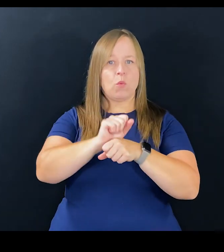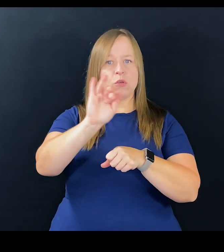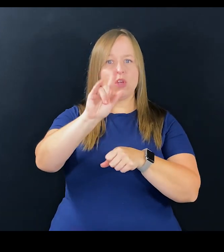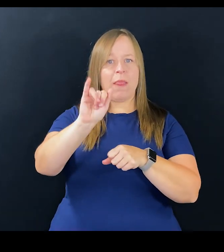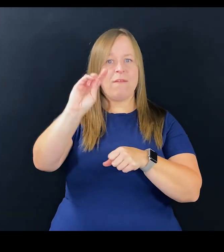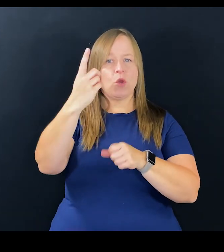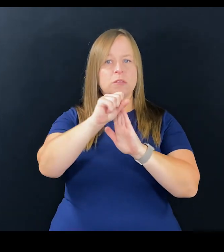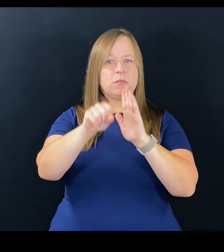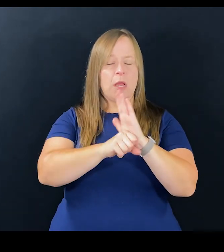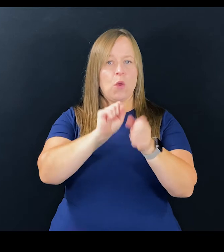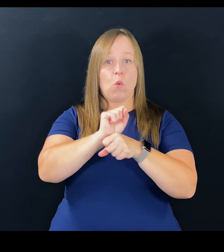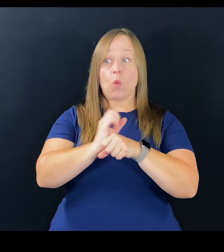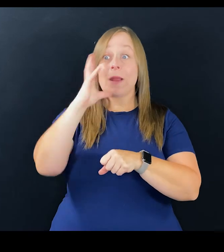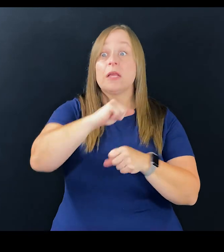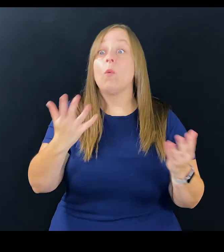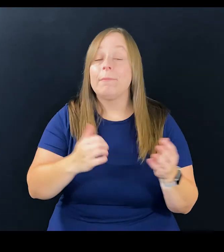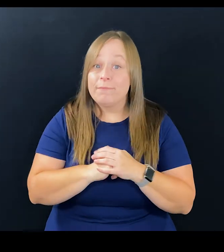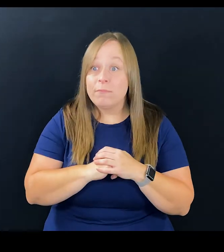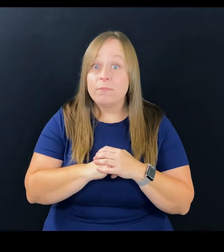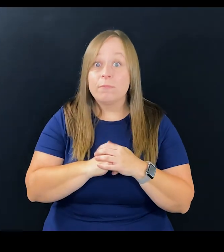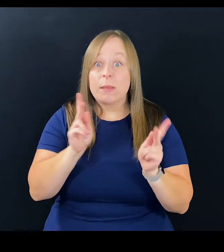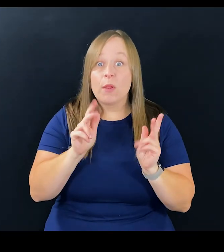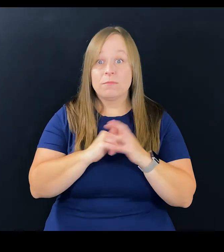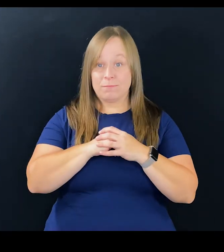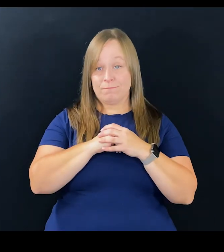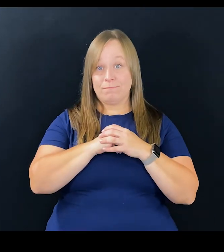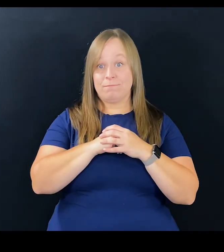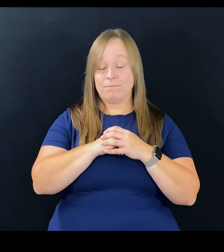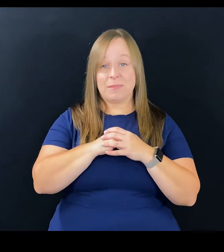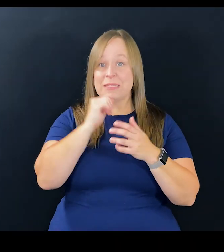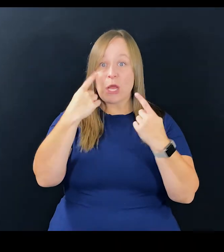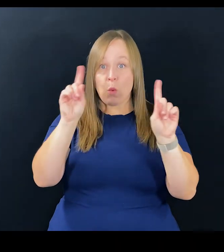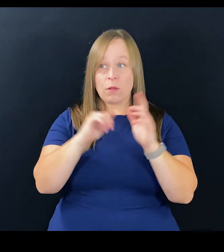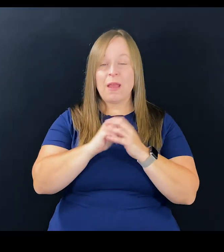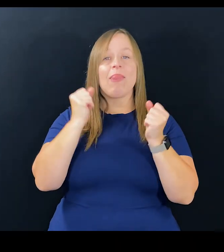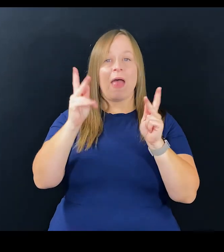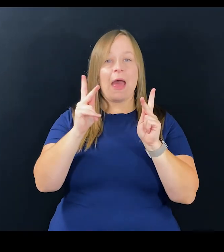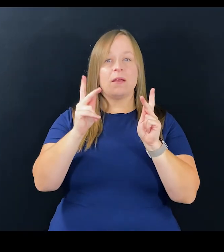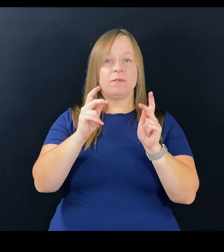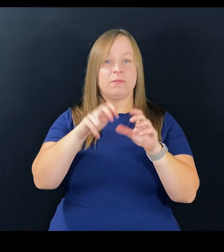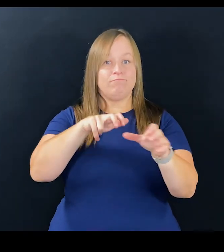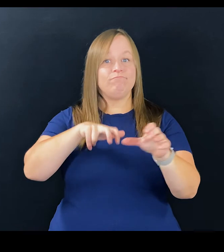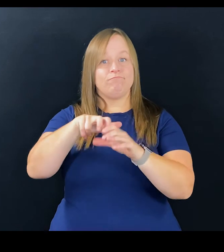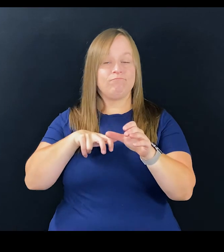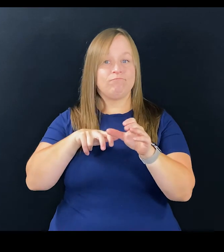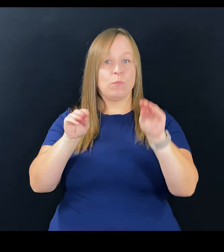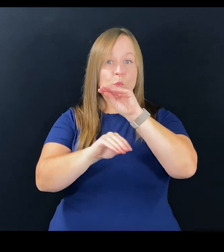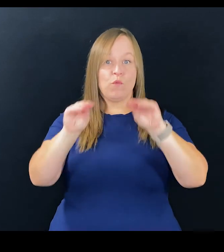you're supposed to report back to work July 1st if you're a state worker, guess what, folks, it's not gonna work, you're gonna have a lot of resignations,